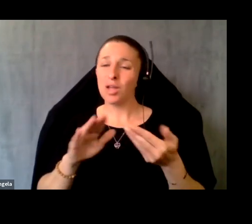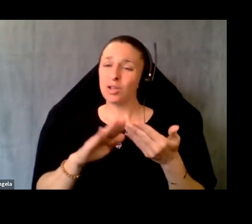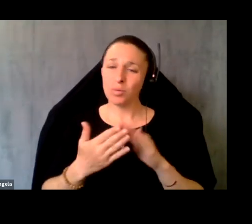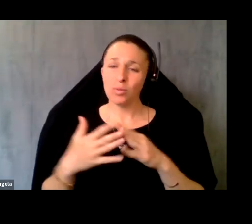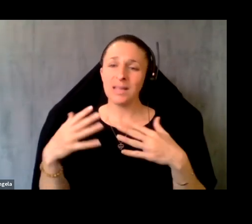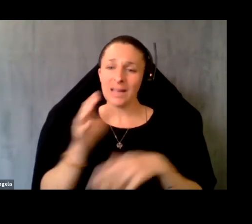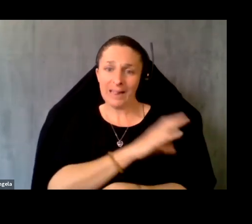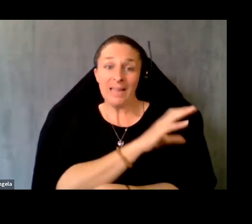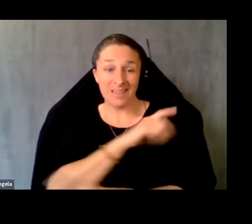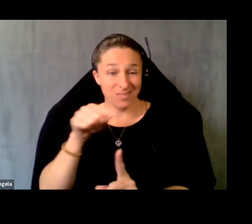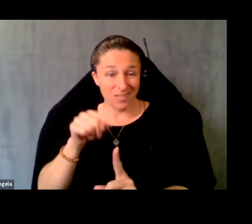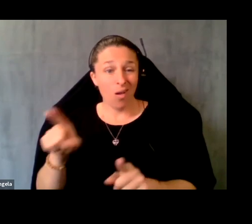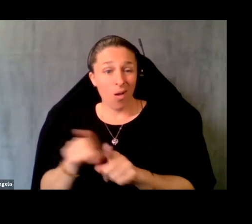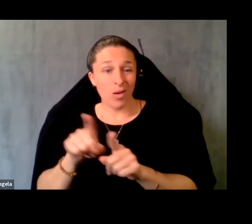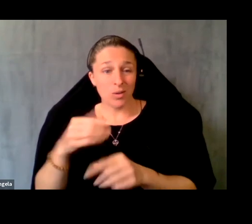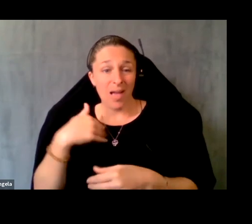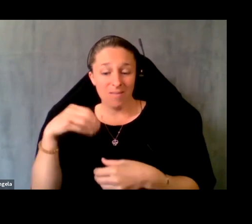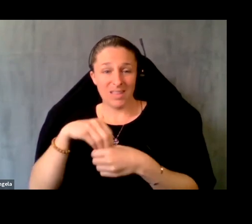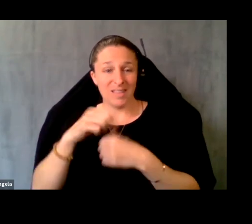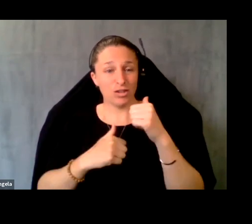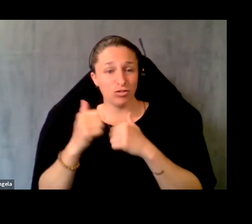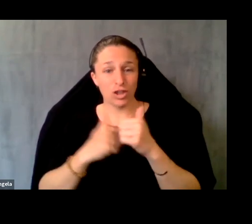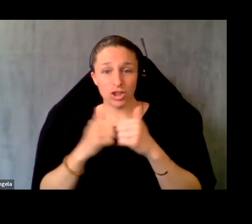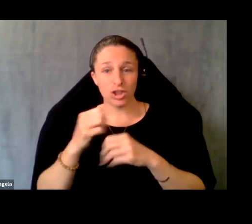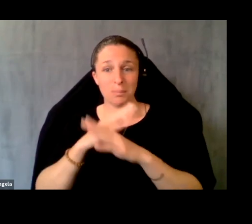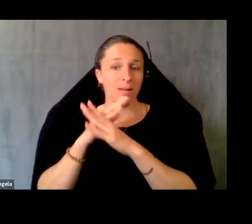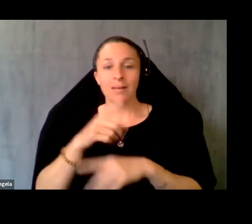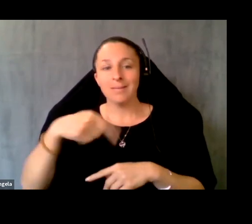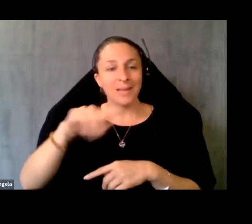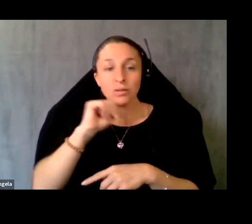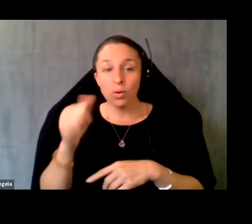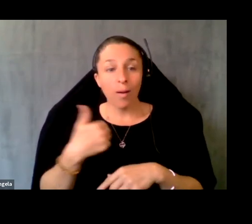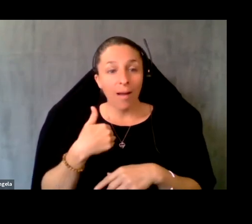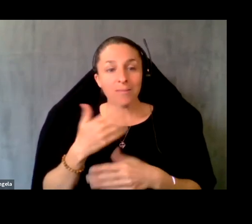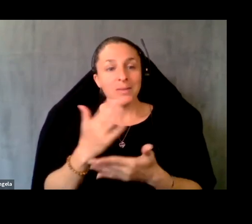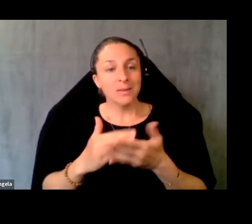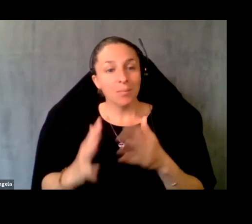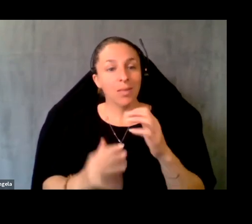have their own infrastructure barriers right? They don't have some of the updated technologies they